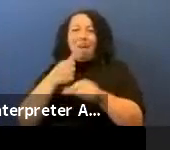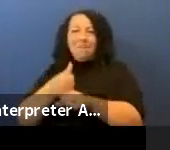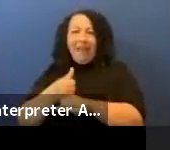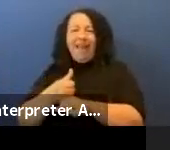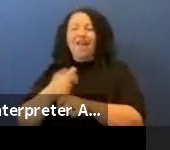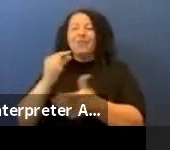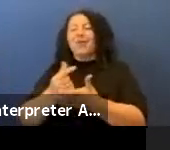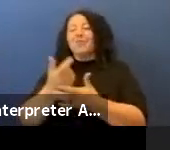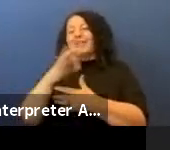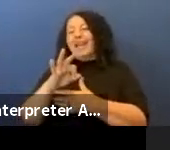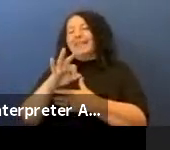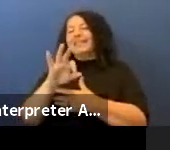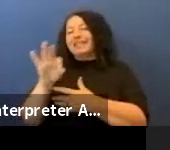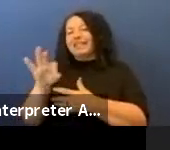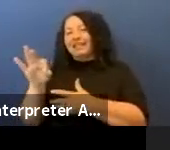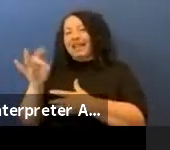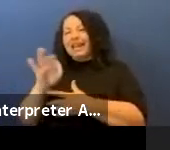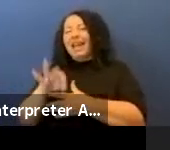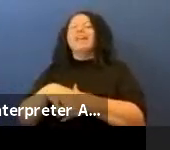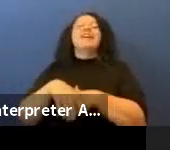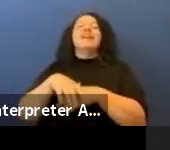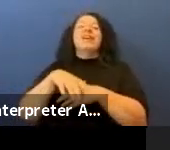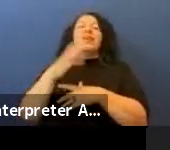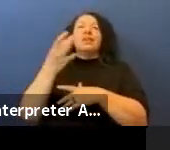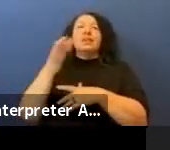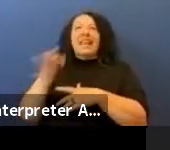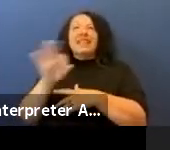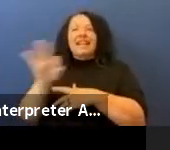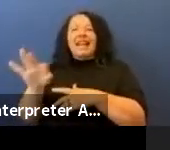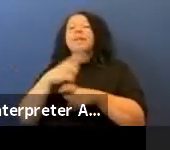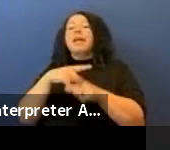and then again with my law degree in 2007 so I just want to share that